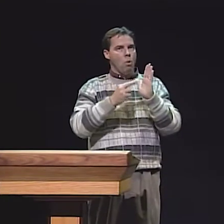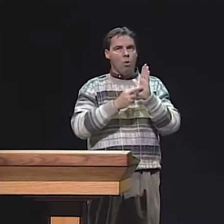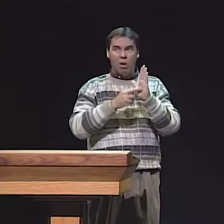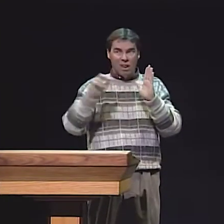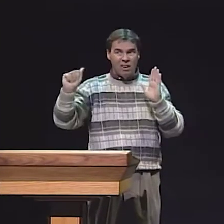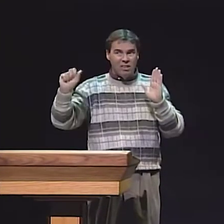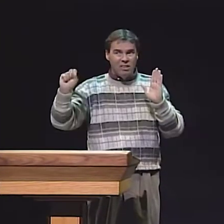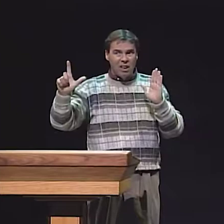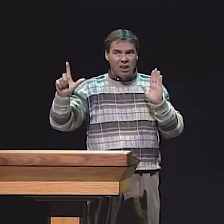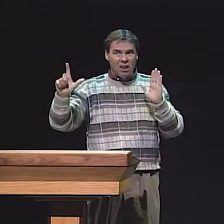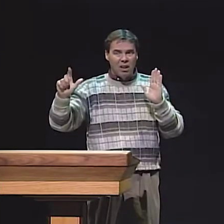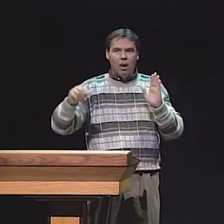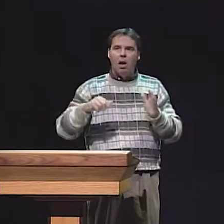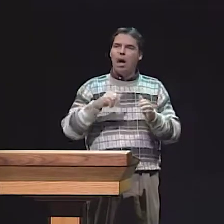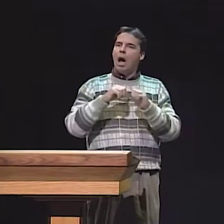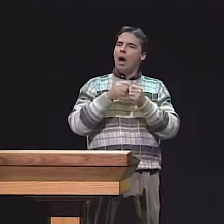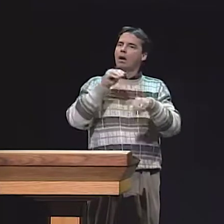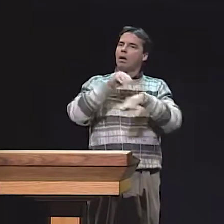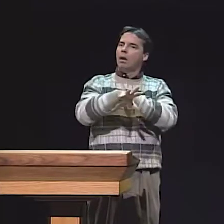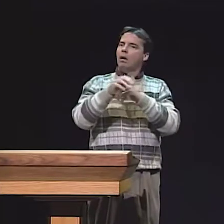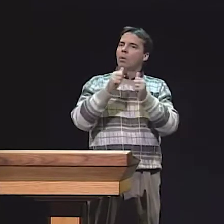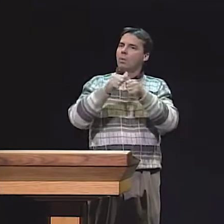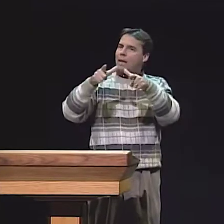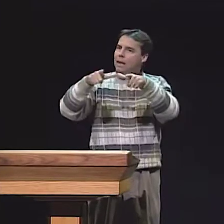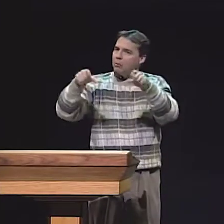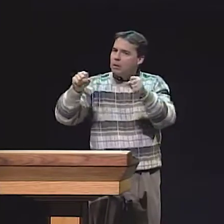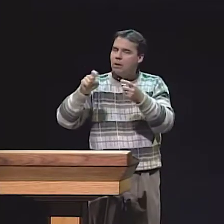THE DEPARTMENT OF EDUCATION GRANT